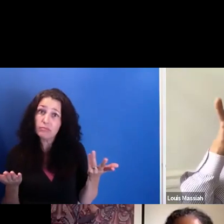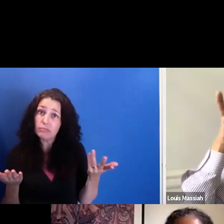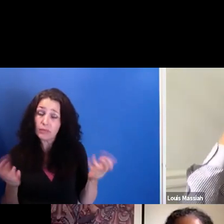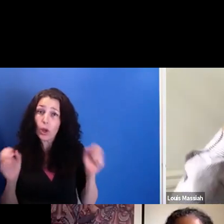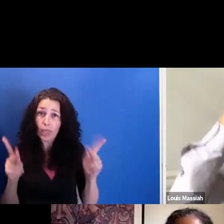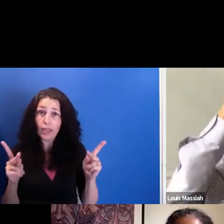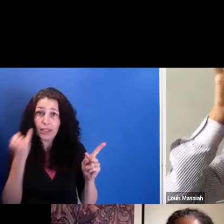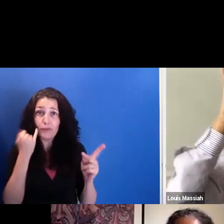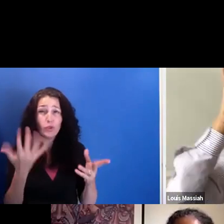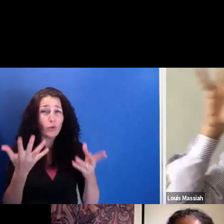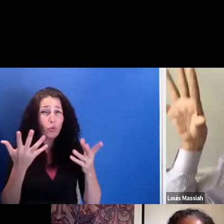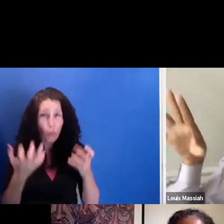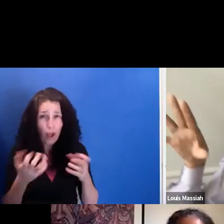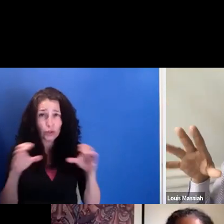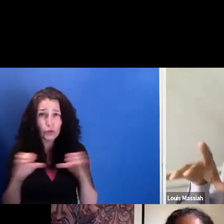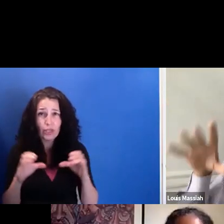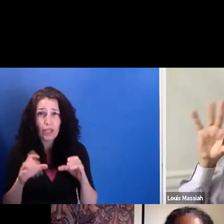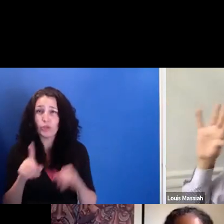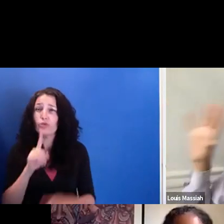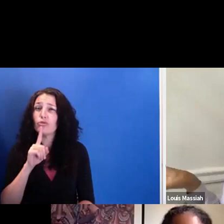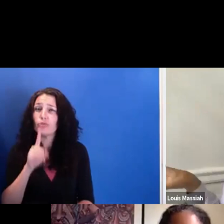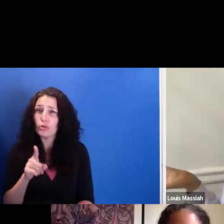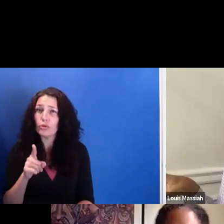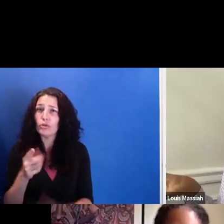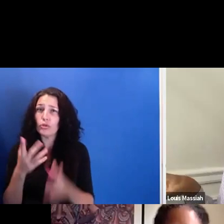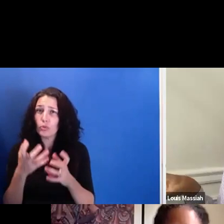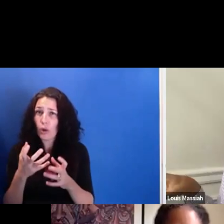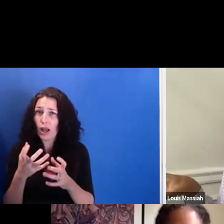if you're sure that it's the resources that you want to do, then maybe Scribe is not going to be the place.